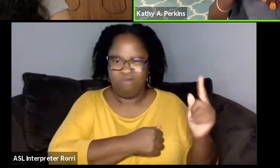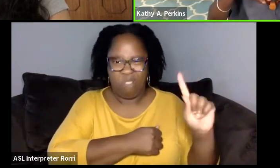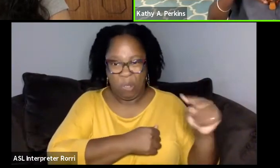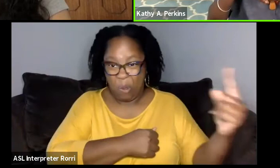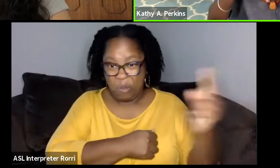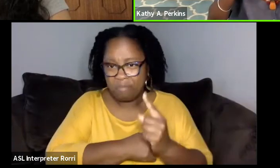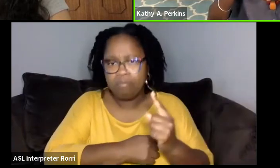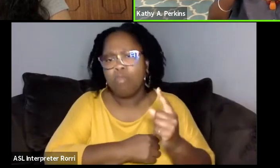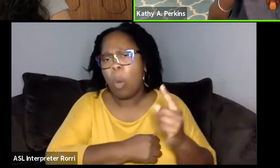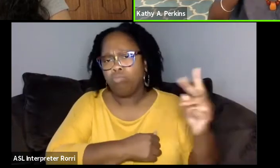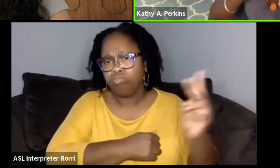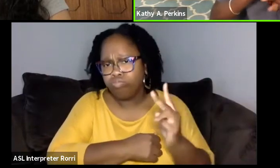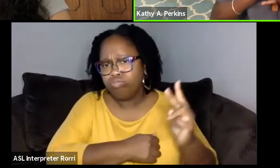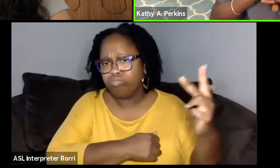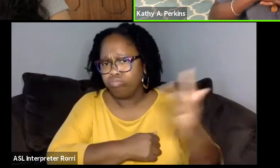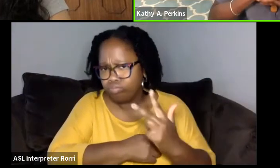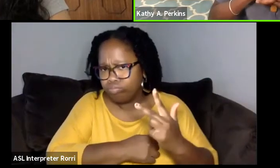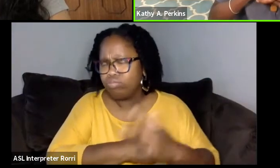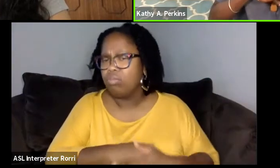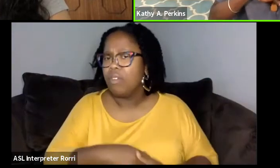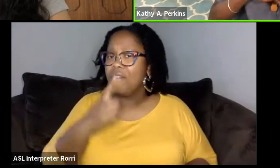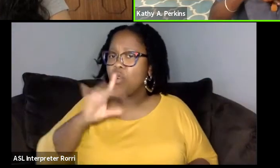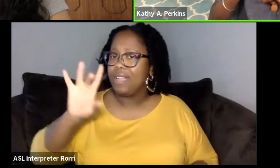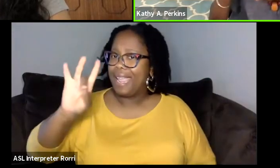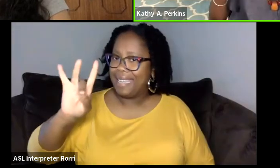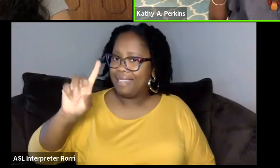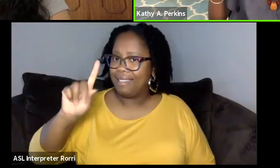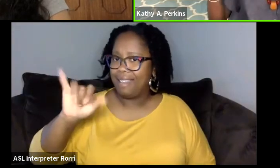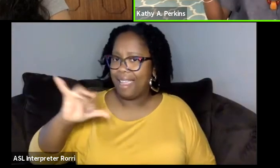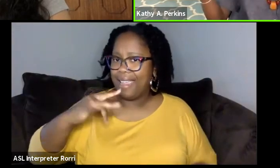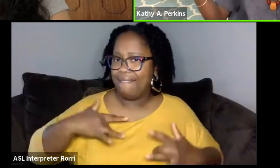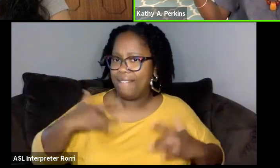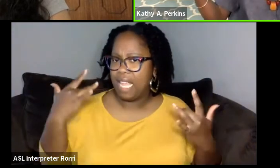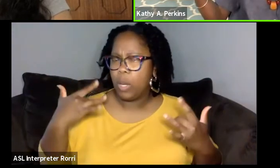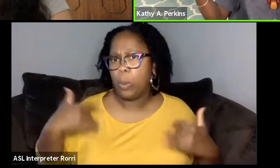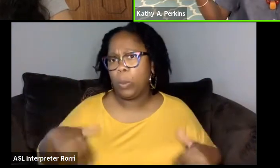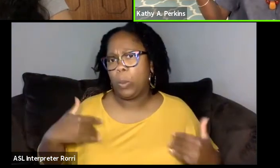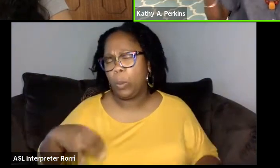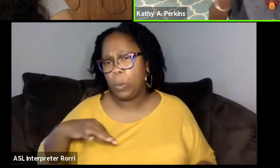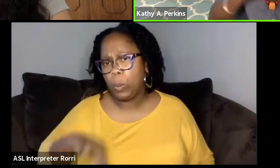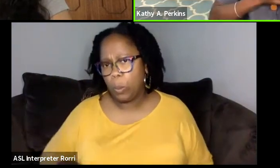It was like all the eight-day event. And then in 2016, when I came to University